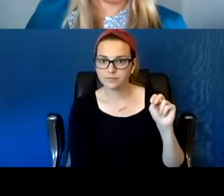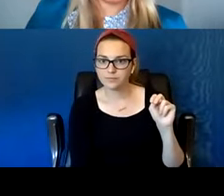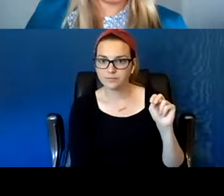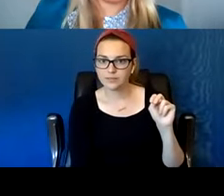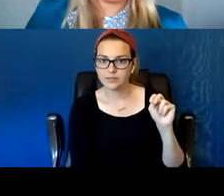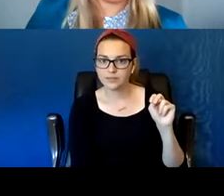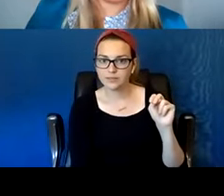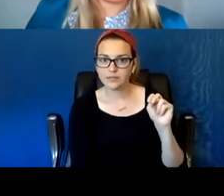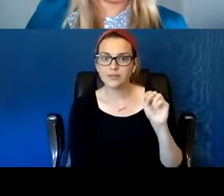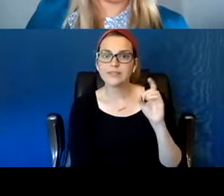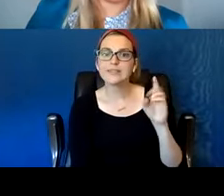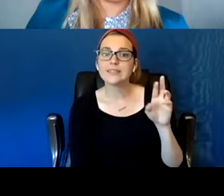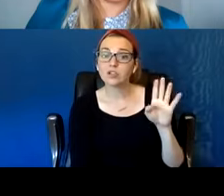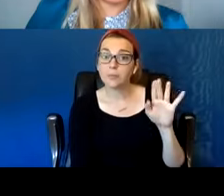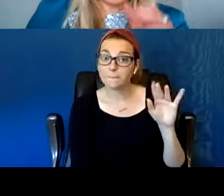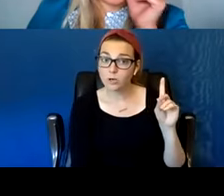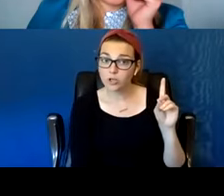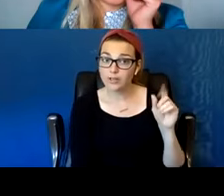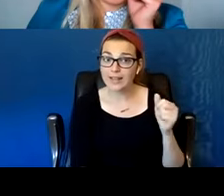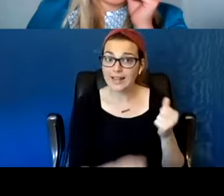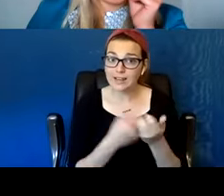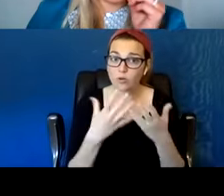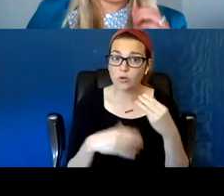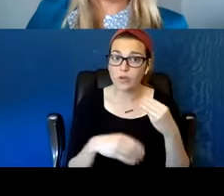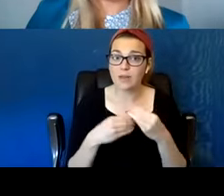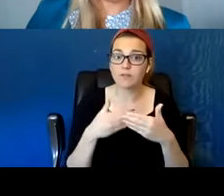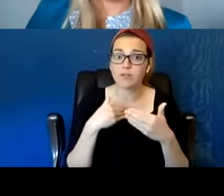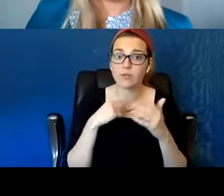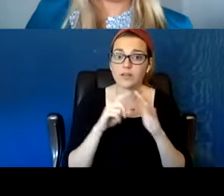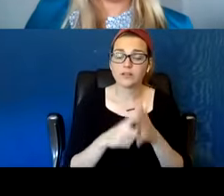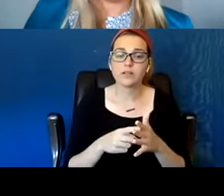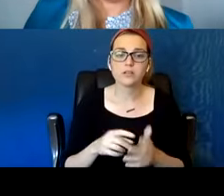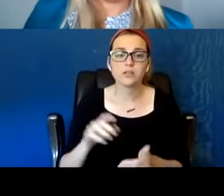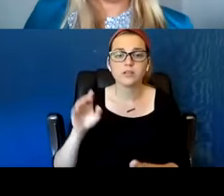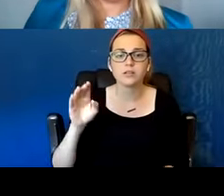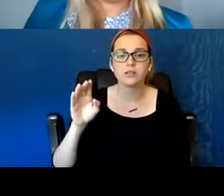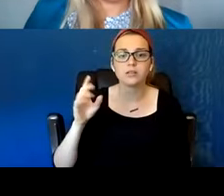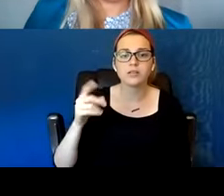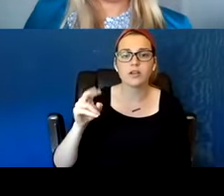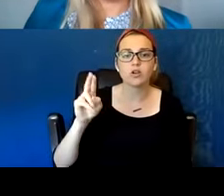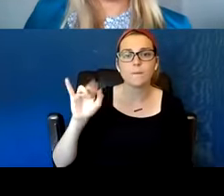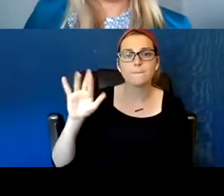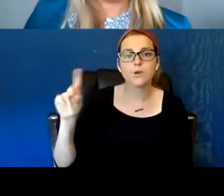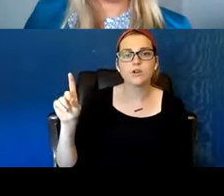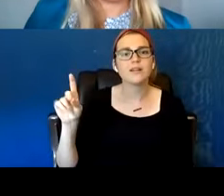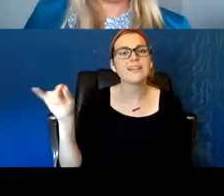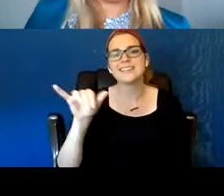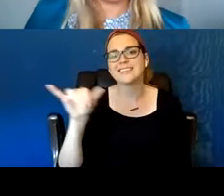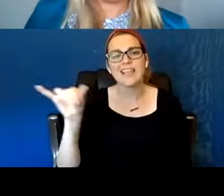Yeah, I think just quickly what both Brett and Wilma were saying of just being patient, kind, humble,